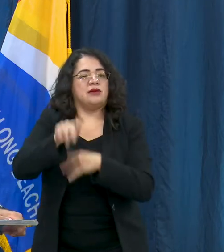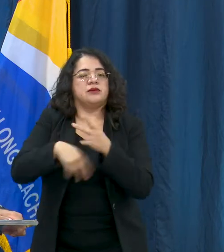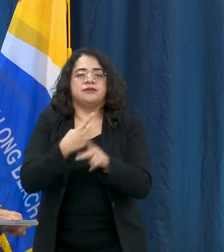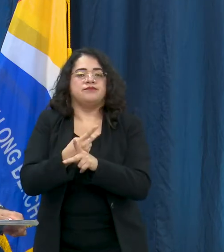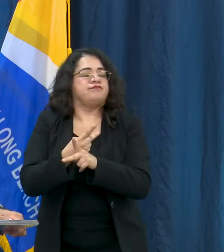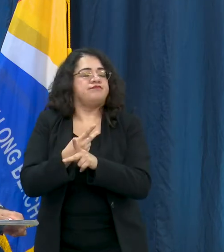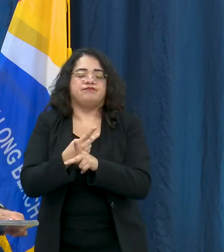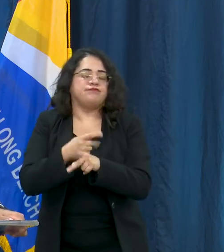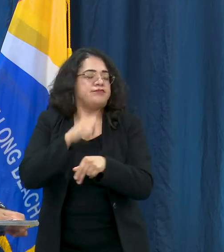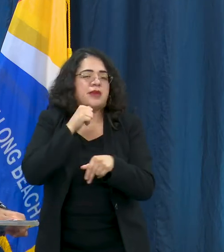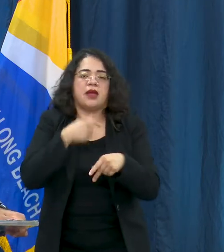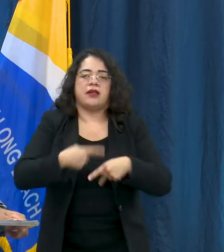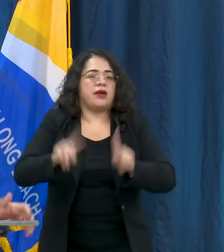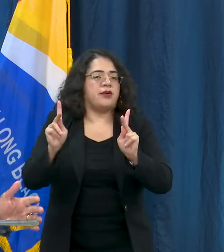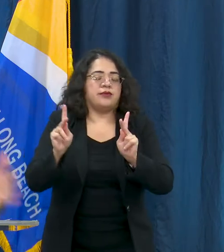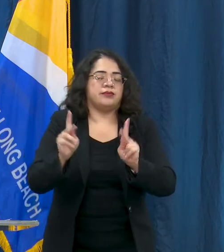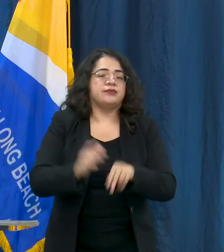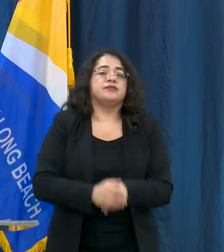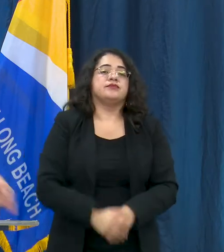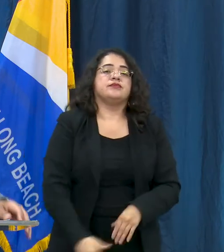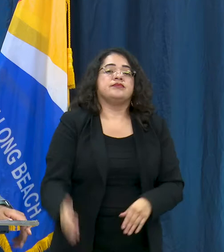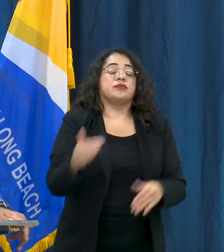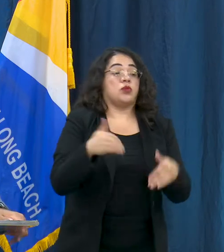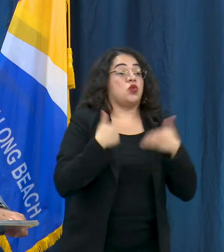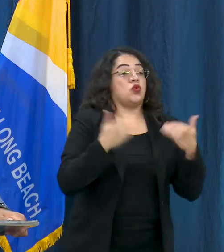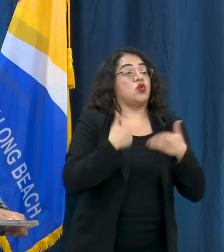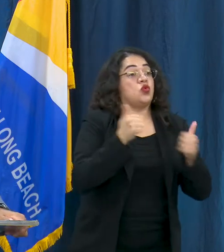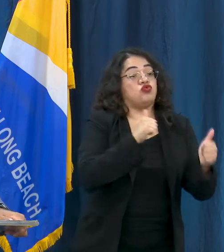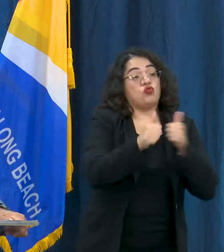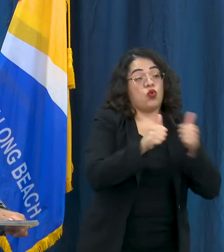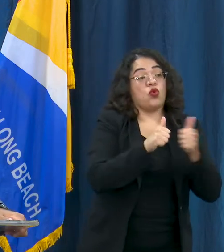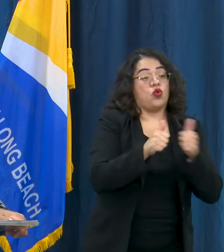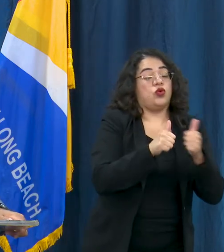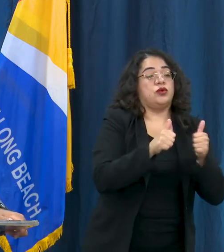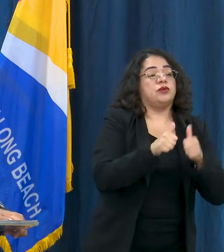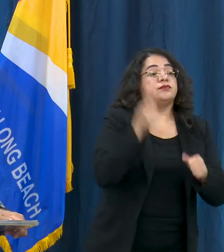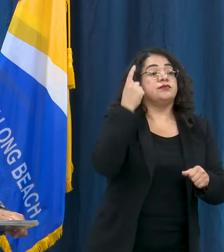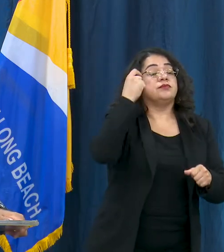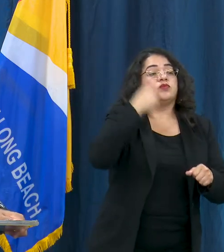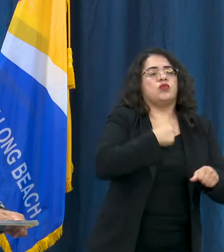As far as Youth Sports go, we are working closely with the